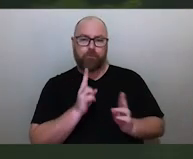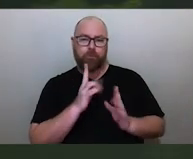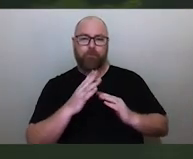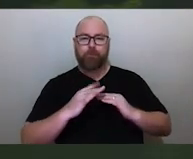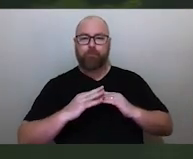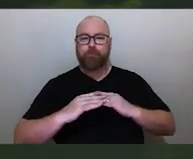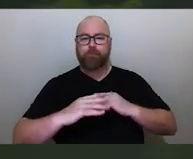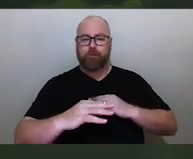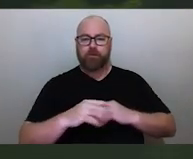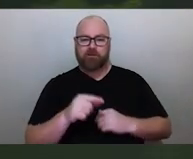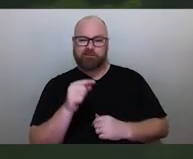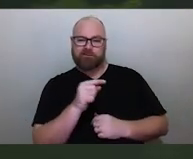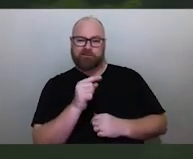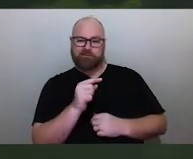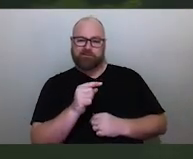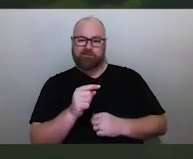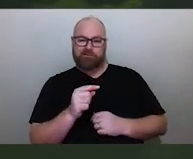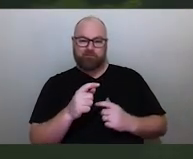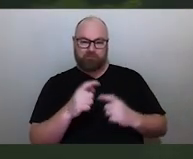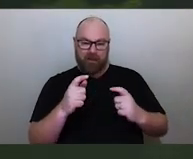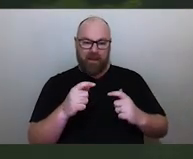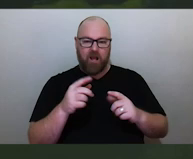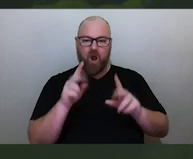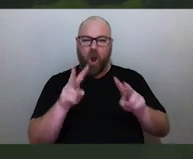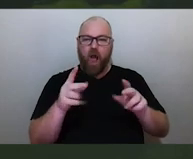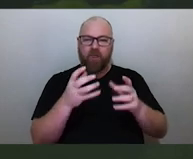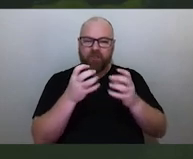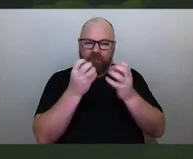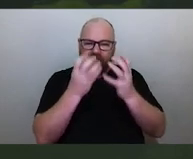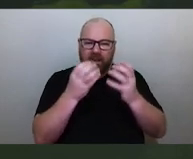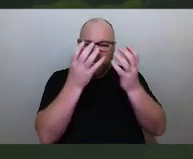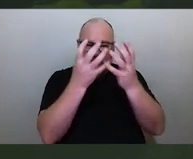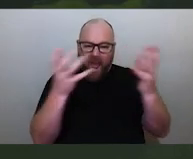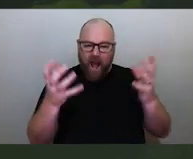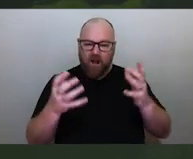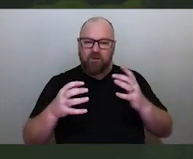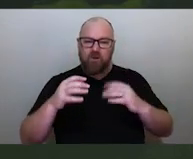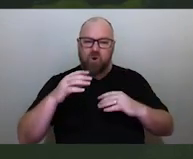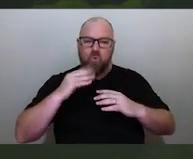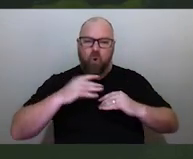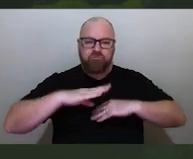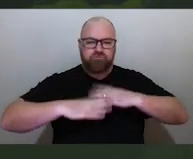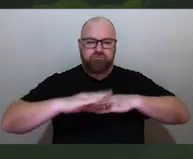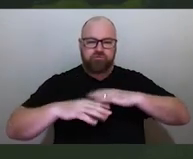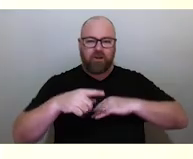And this one here, big would look like rain clouds. The water is very churning. This must be the wet season.